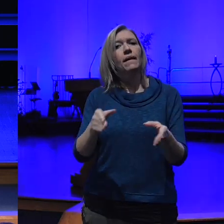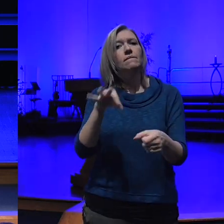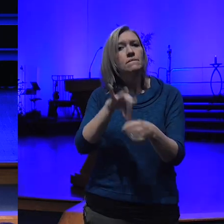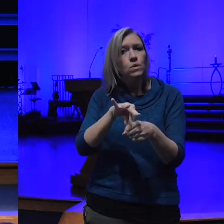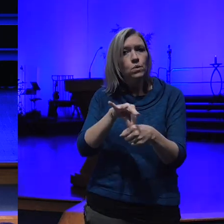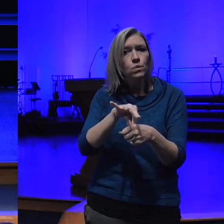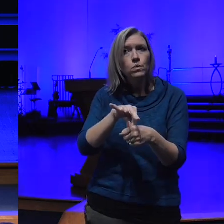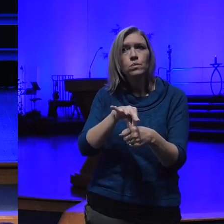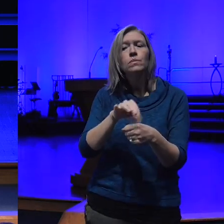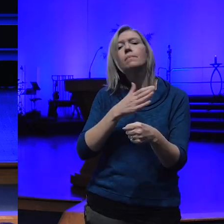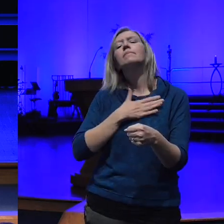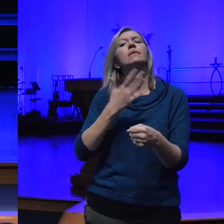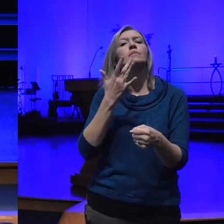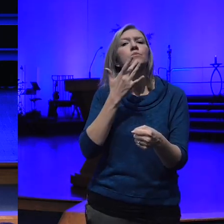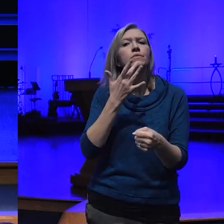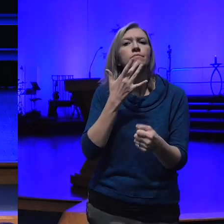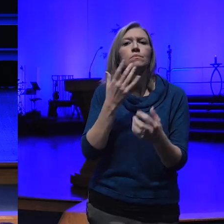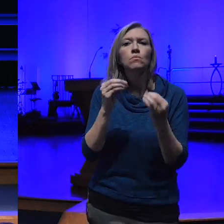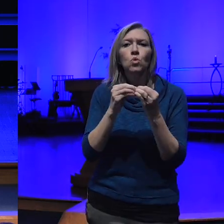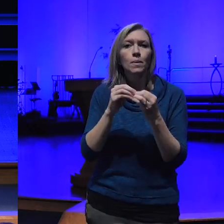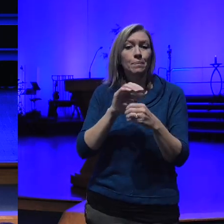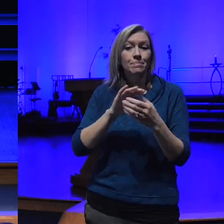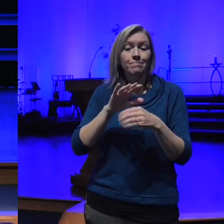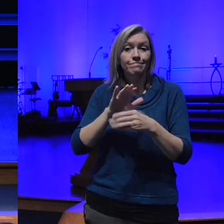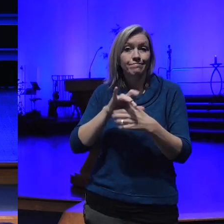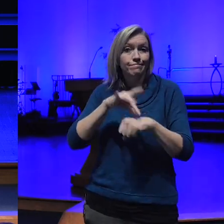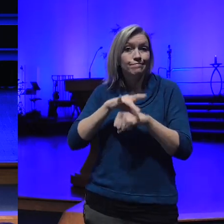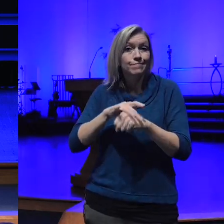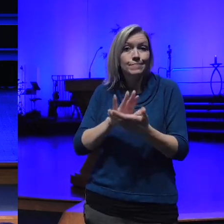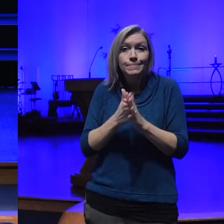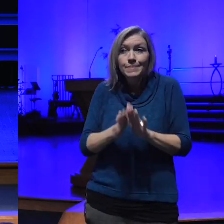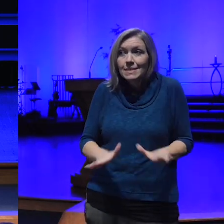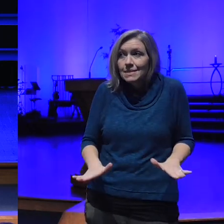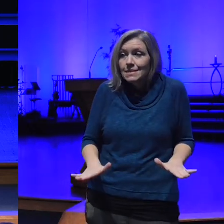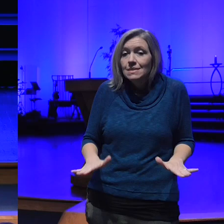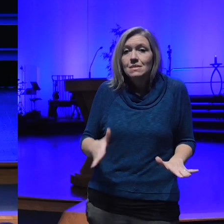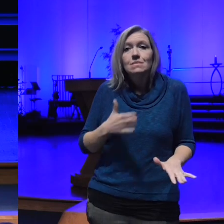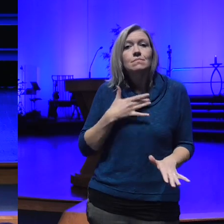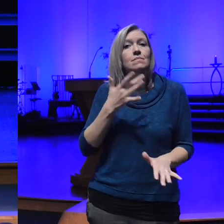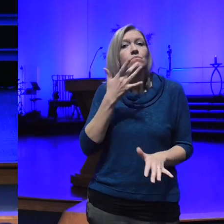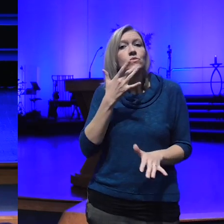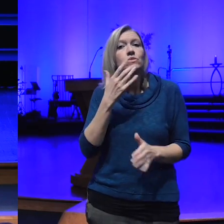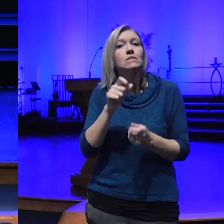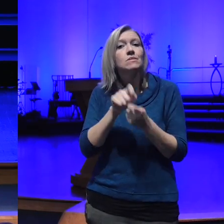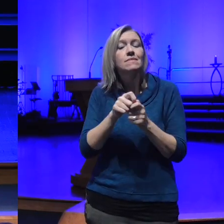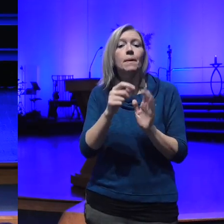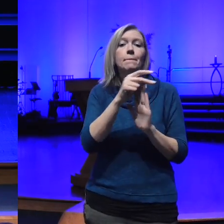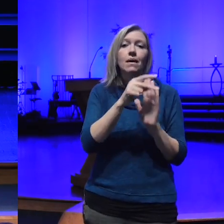to be more peace on the planet my preferences for certain policies and people it's not like we get a